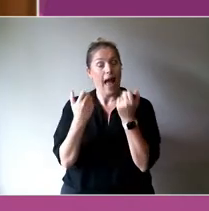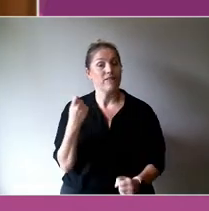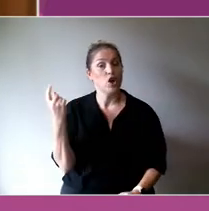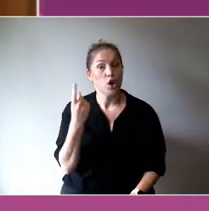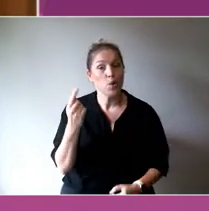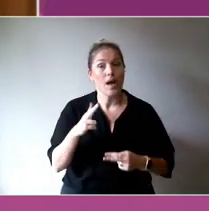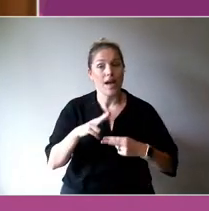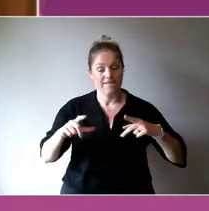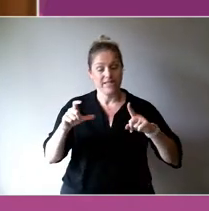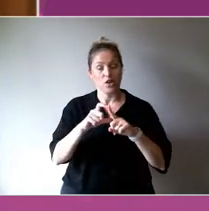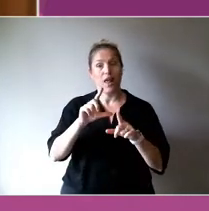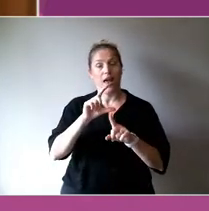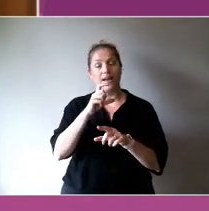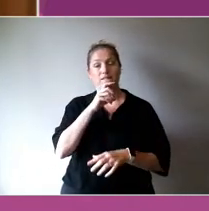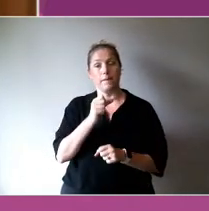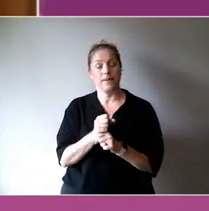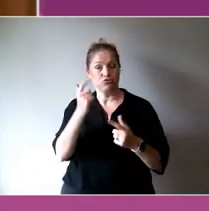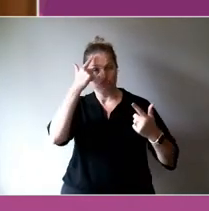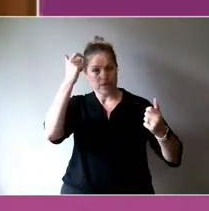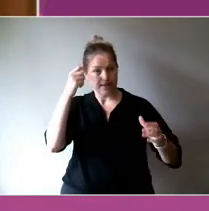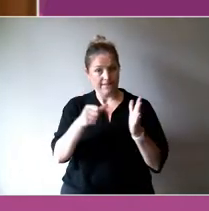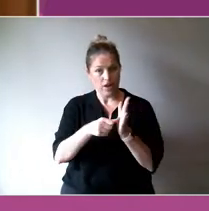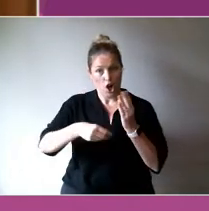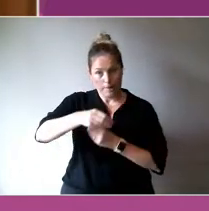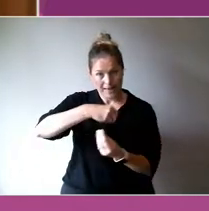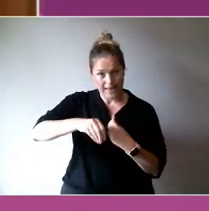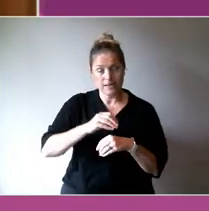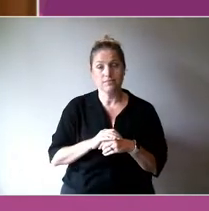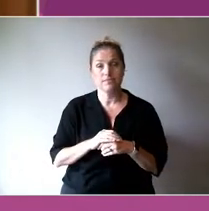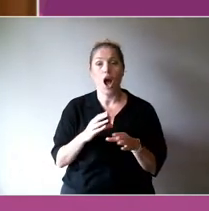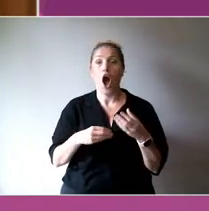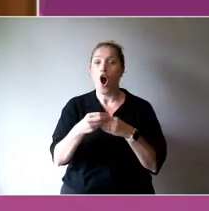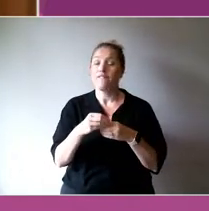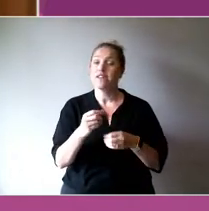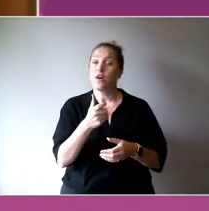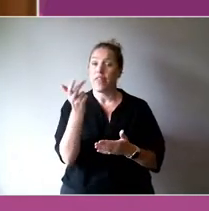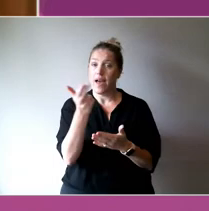Economy Task Force, the Office of the Arts, the International Federation of Arts Councils